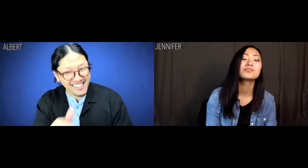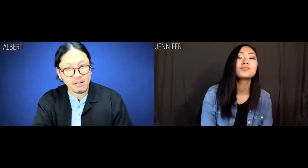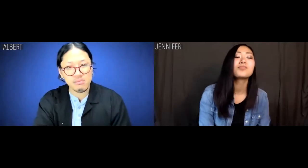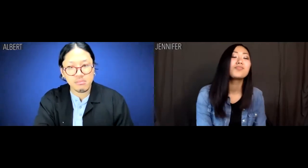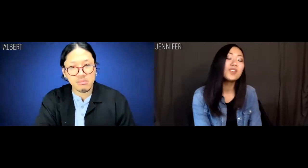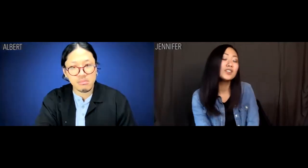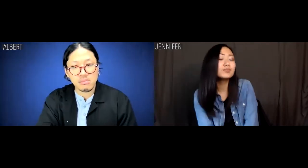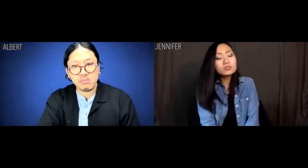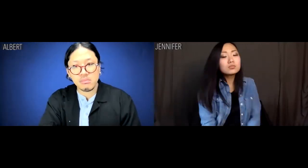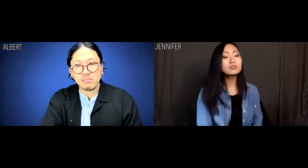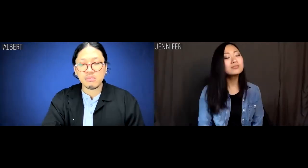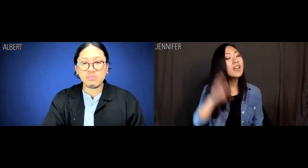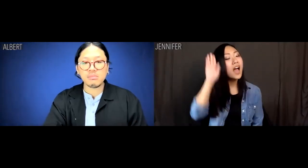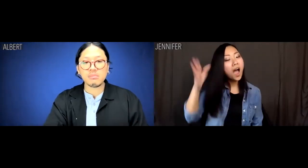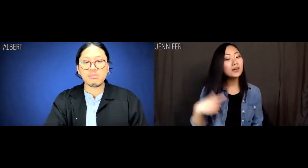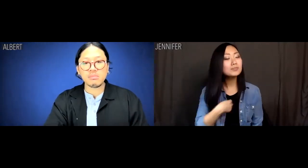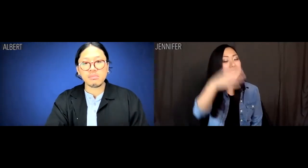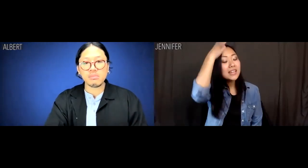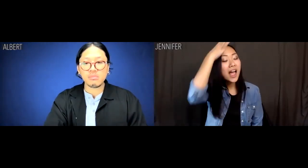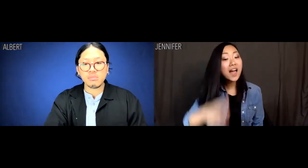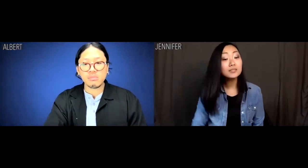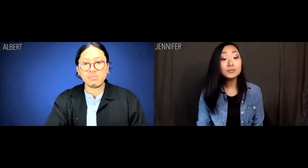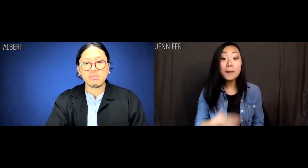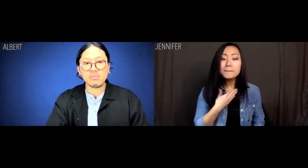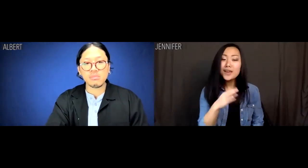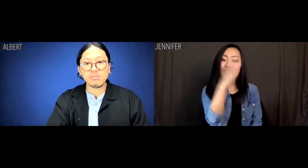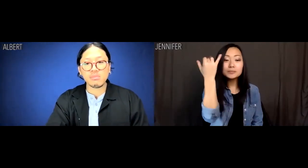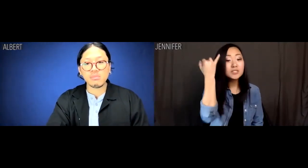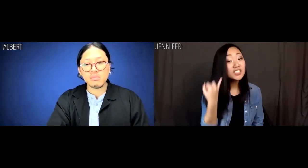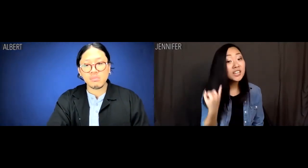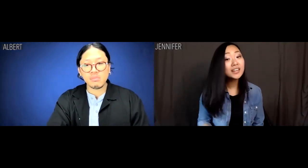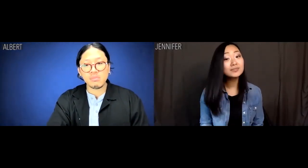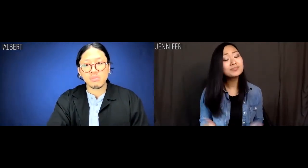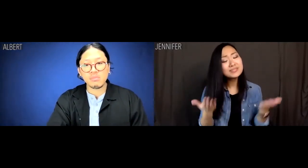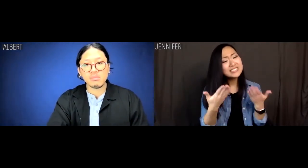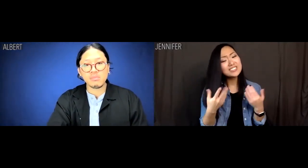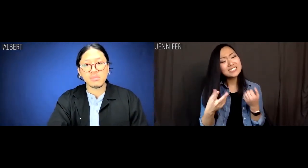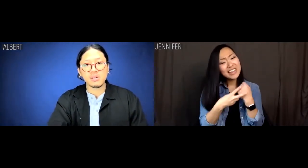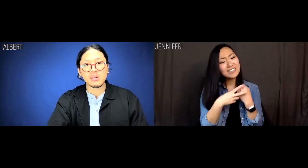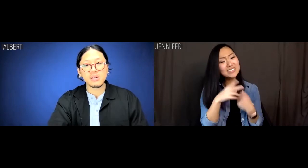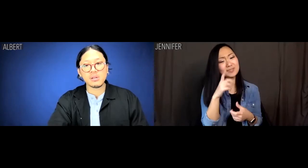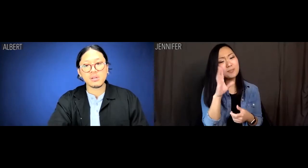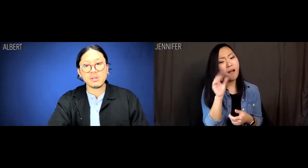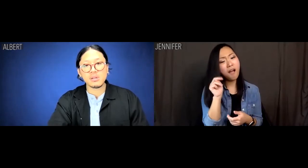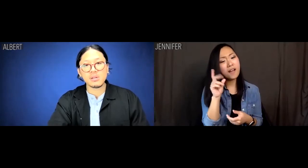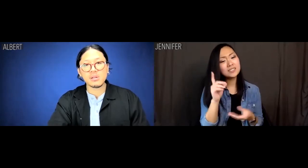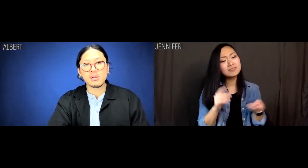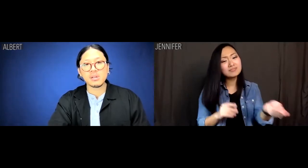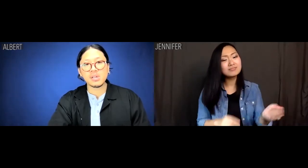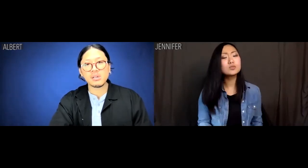Jennifer: "Oh, hi, I'm Dad. Merry Christmas, Jenny. Have a savings bond.